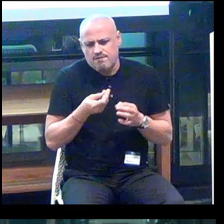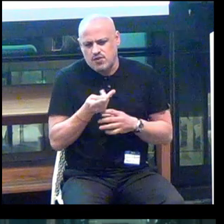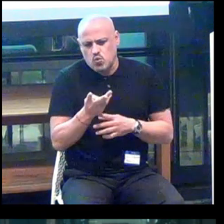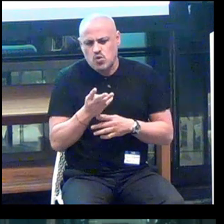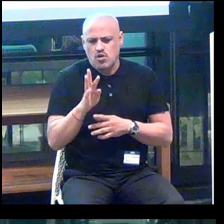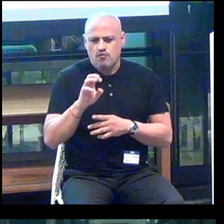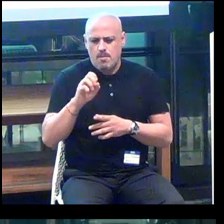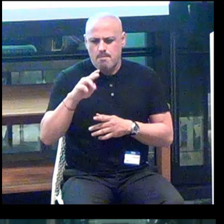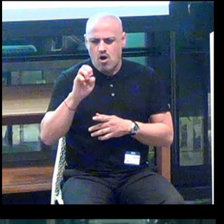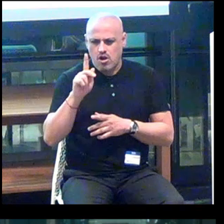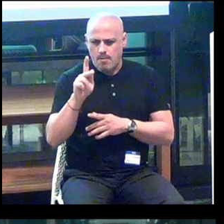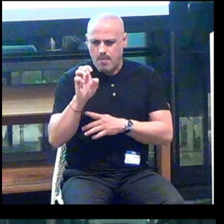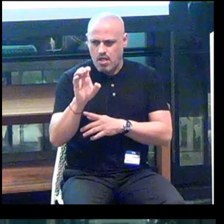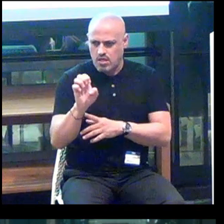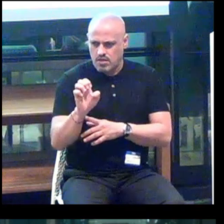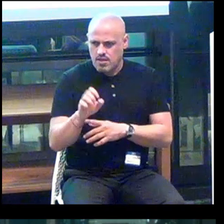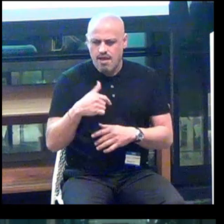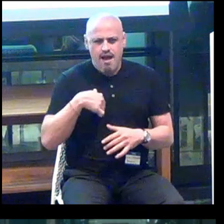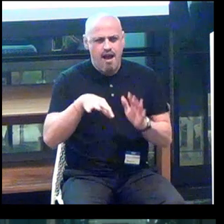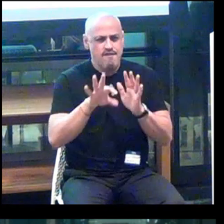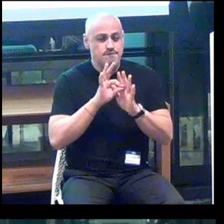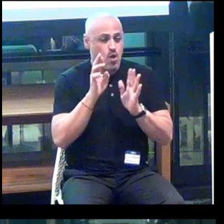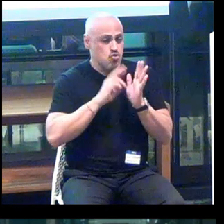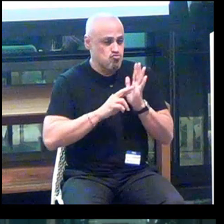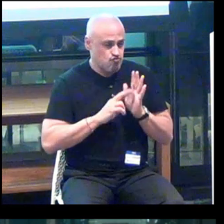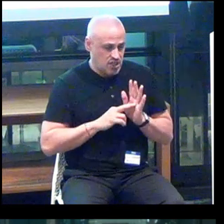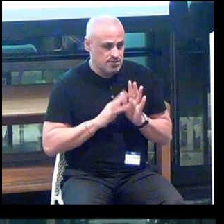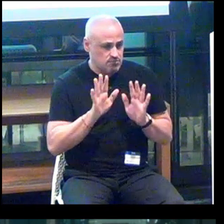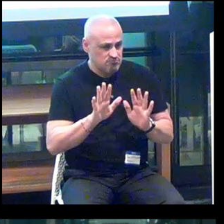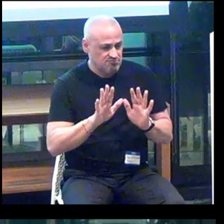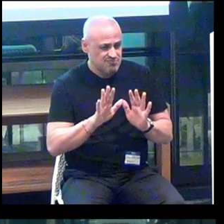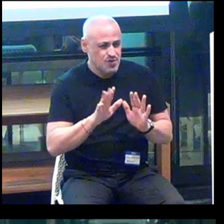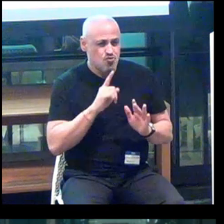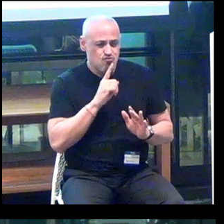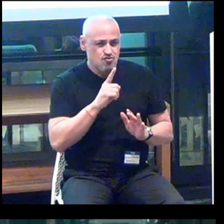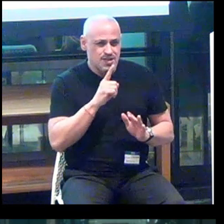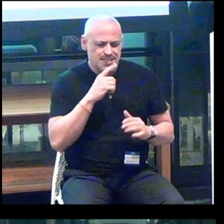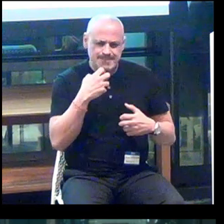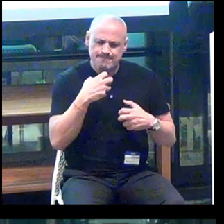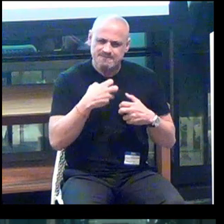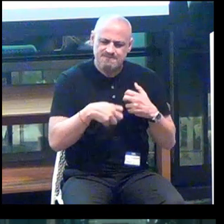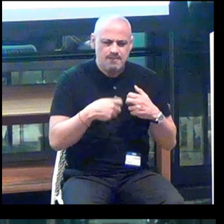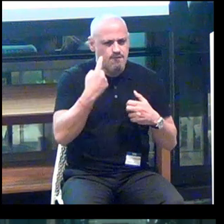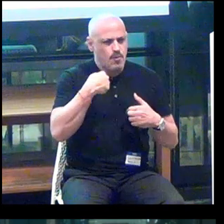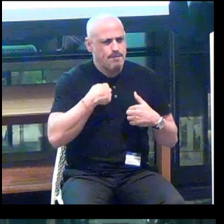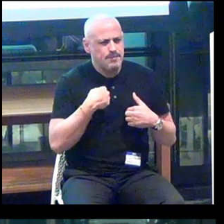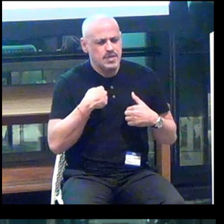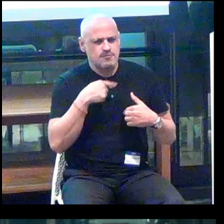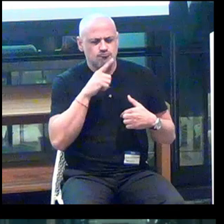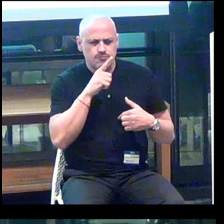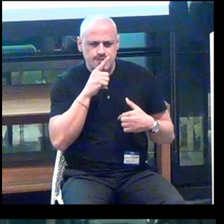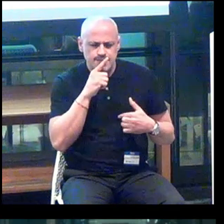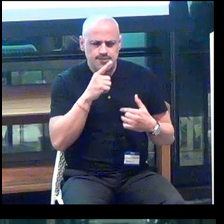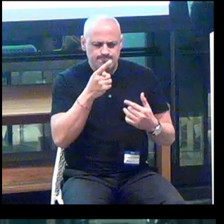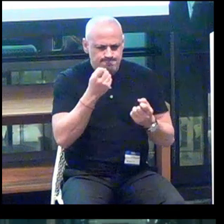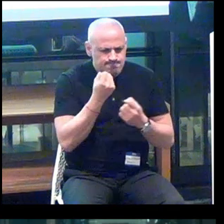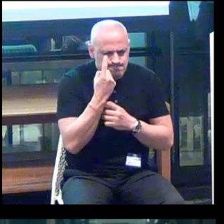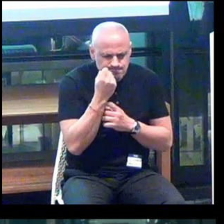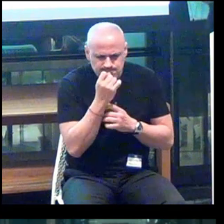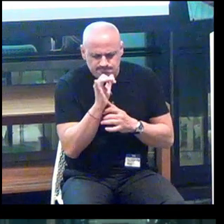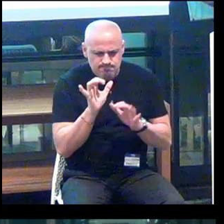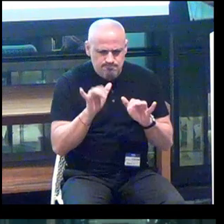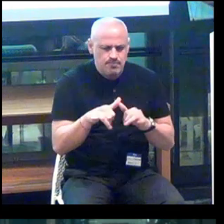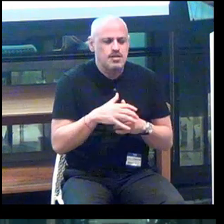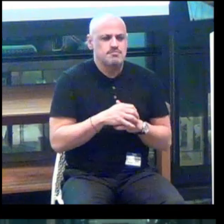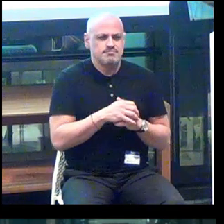And I found that the research, though, was really tough for me to get a handle on.